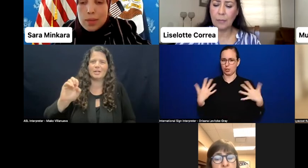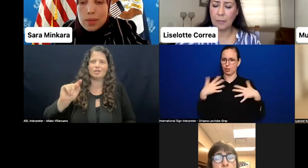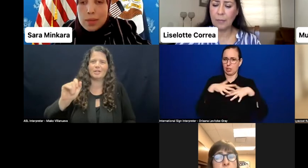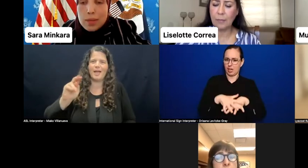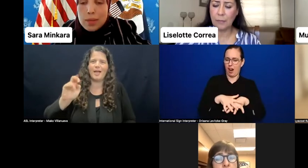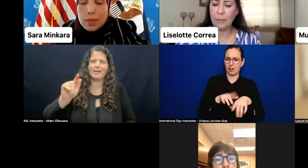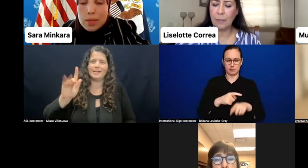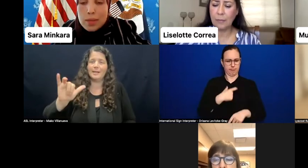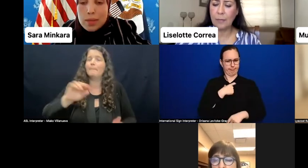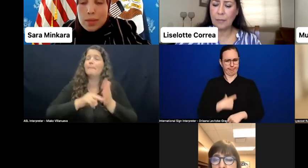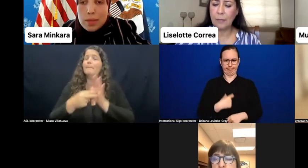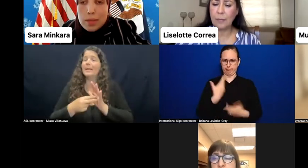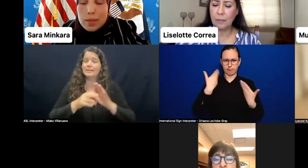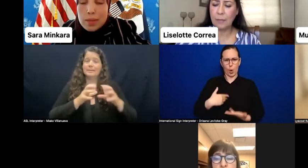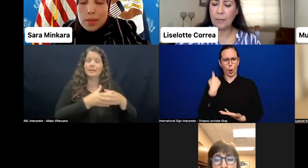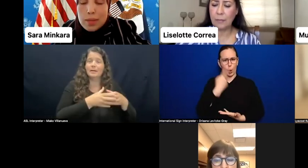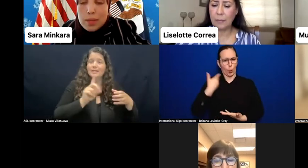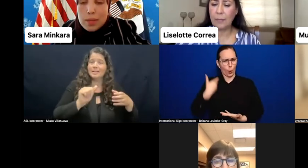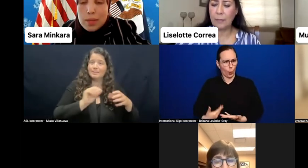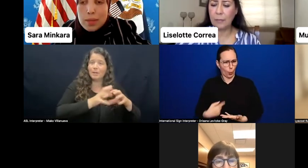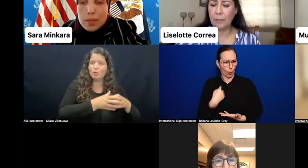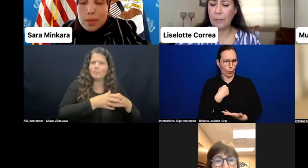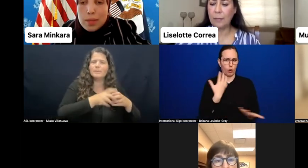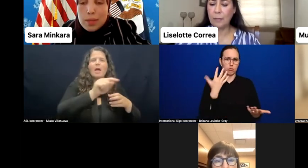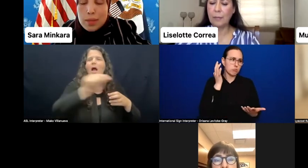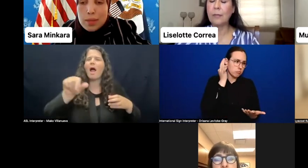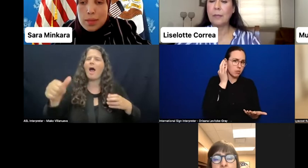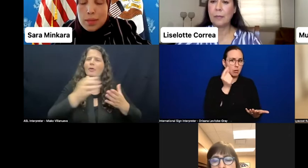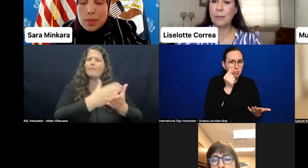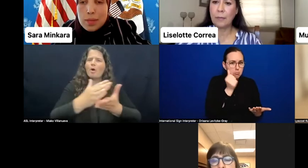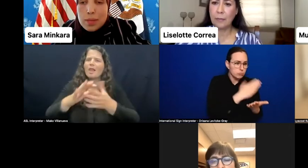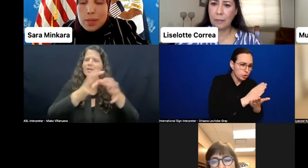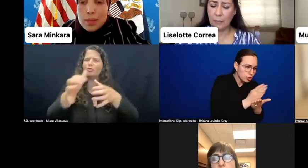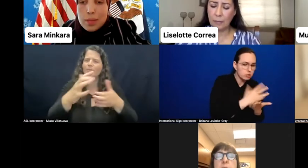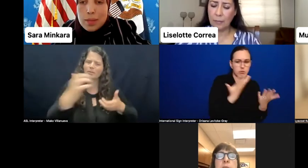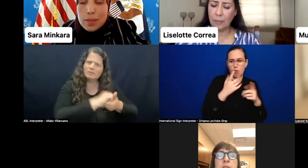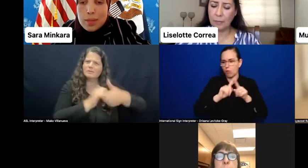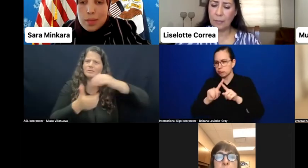of marginalized populations to fight for greater access for all and looking within the disability